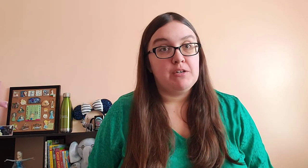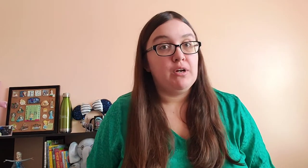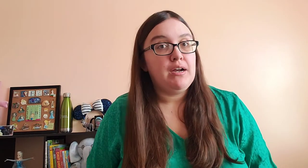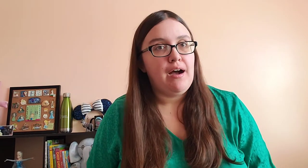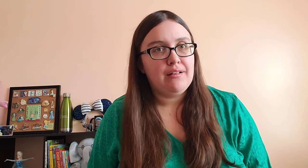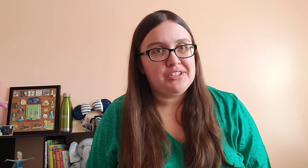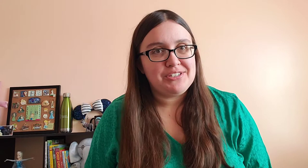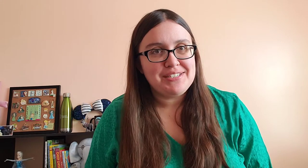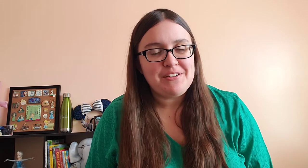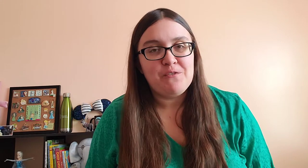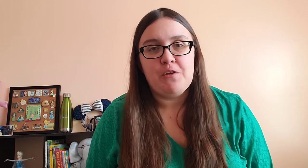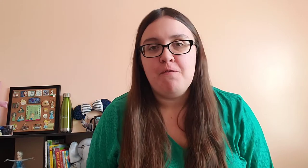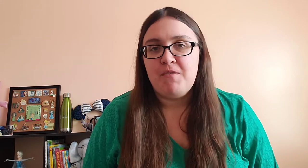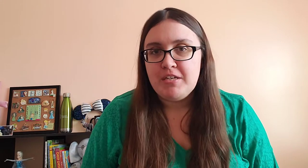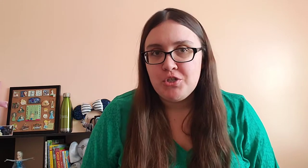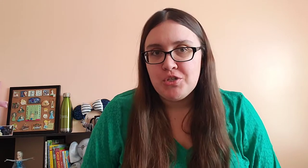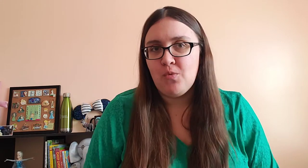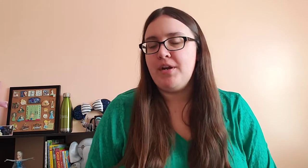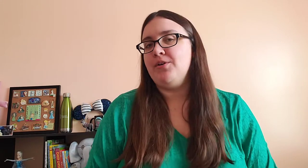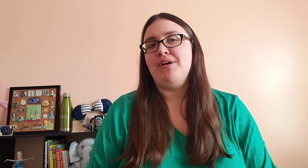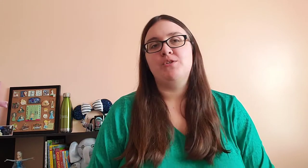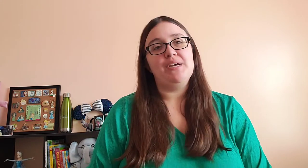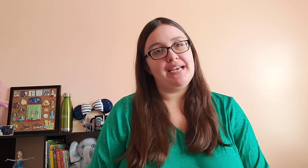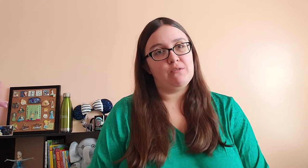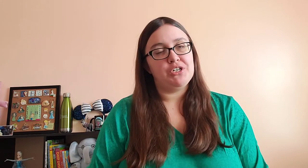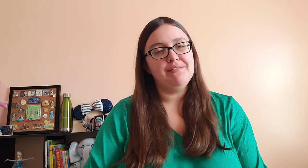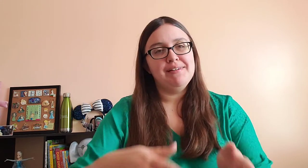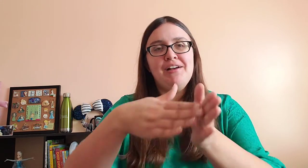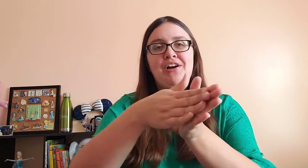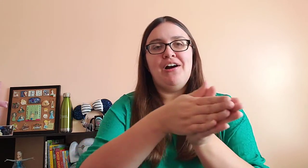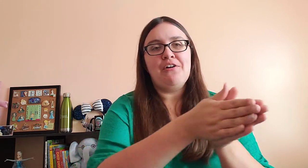different colors for the fish that we are going to encounter.